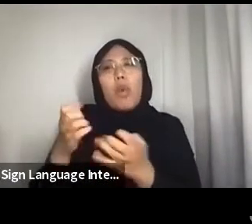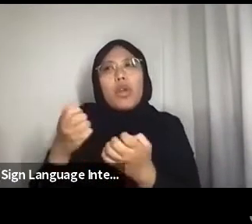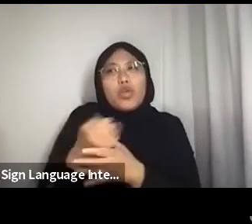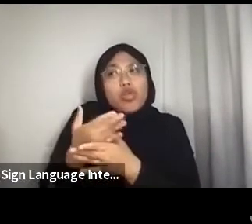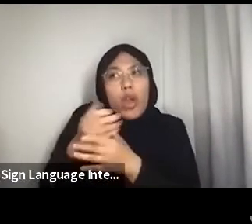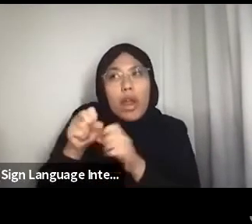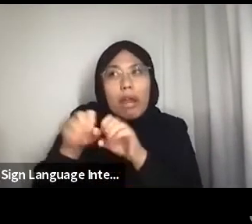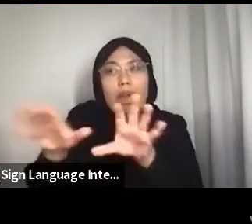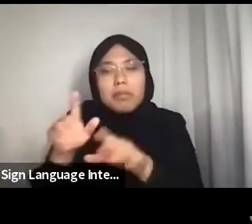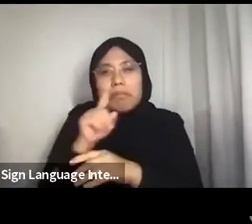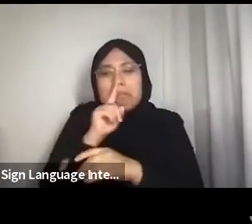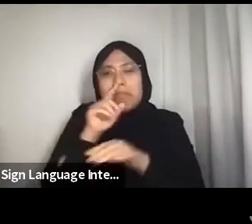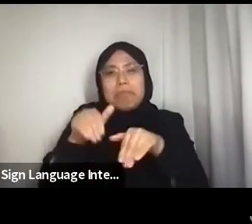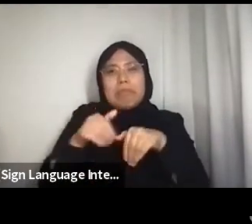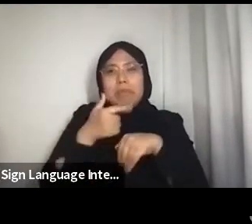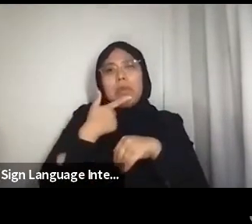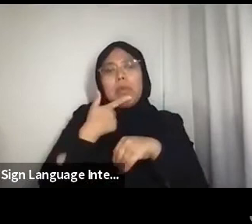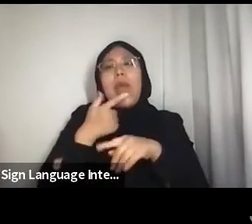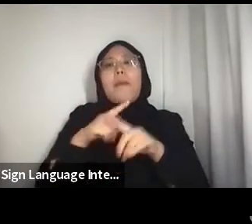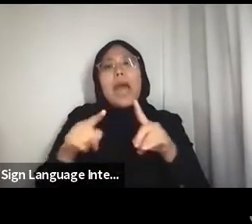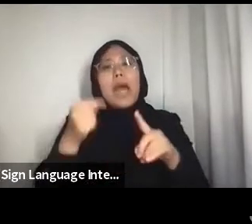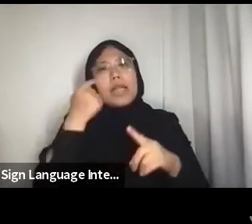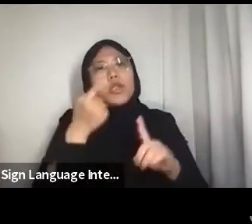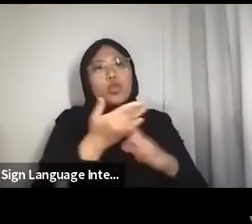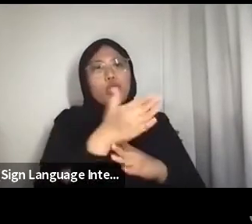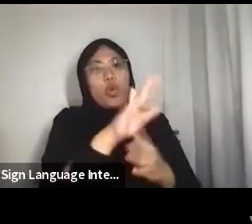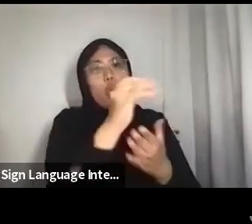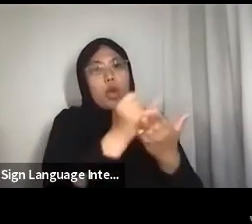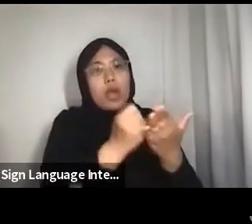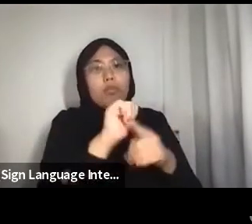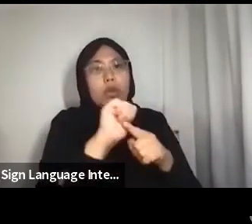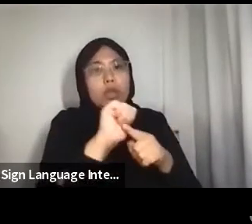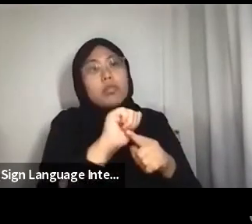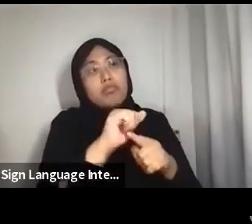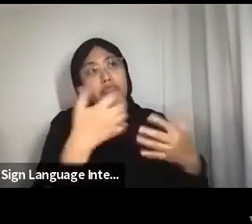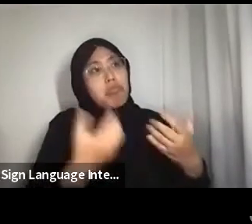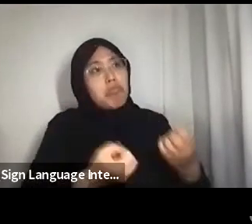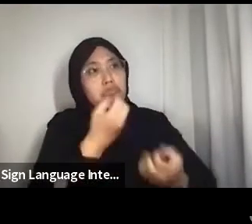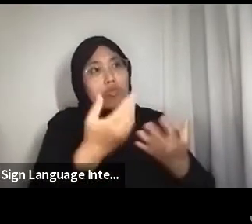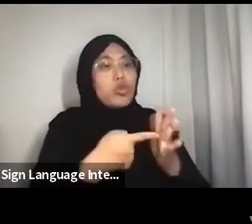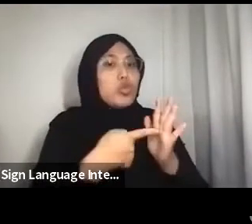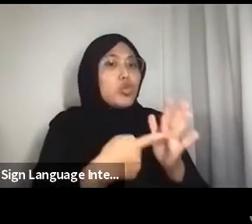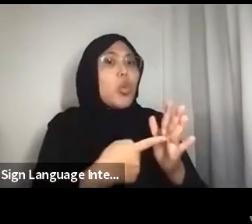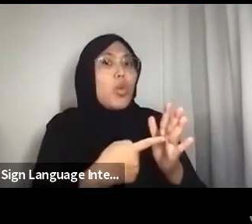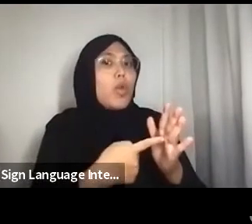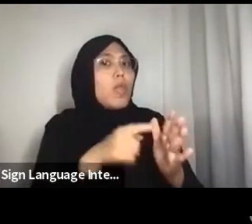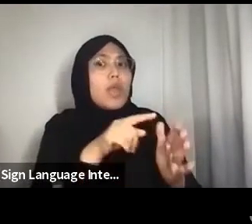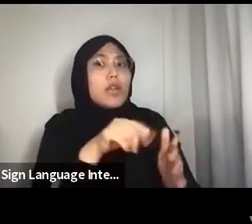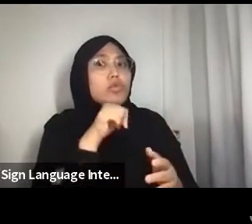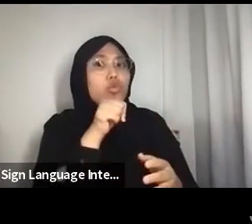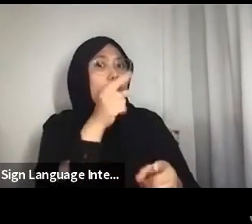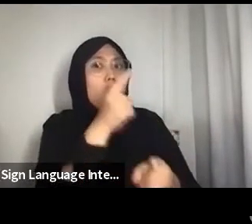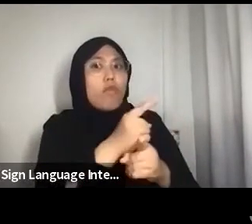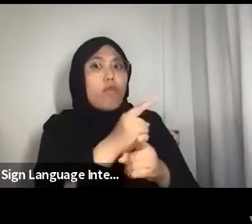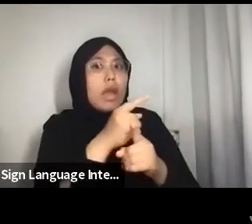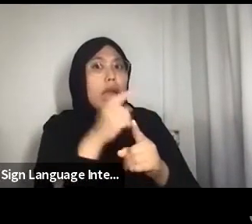But I think that through your art practice, you’ve shown that's not the right notion to have.